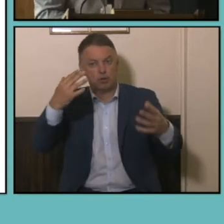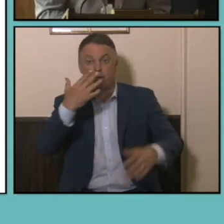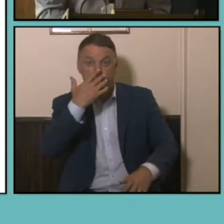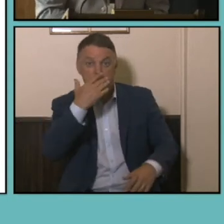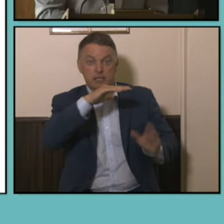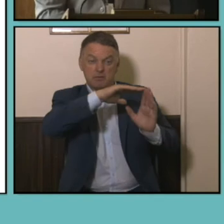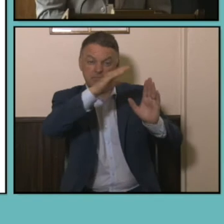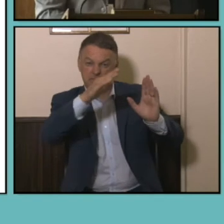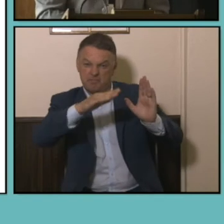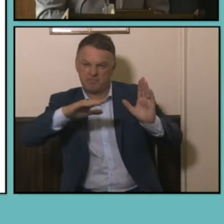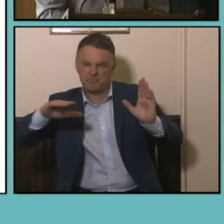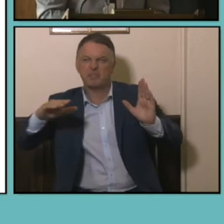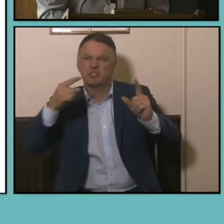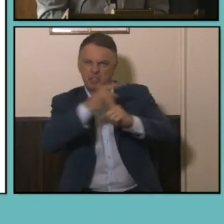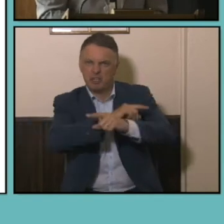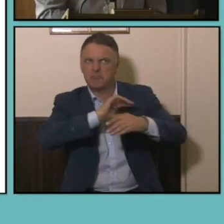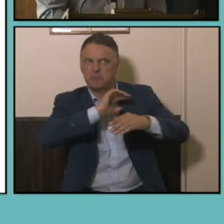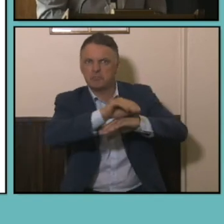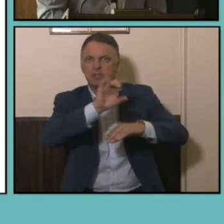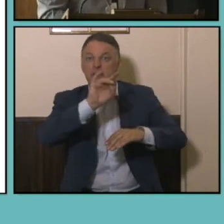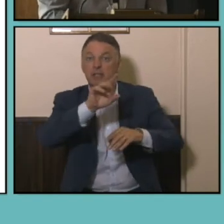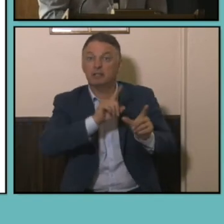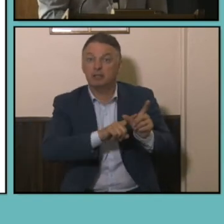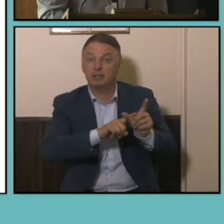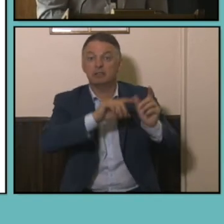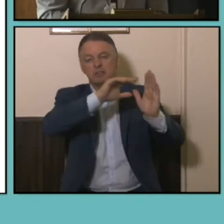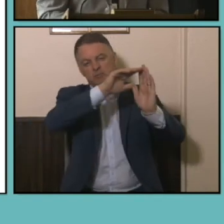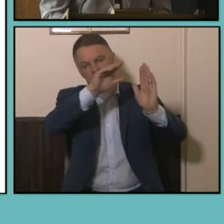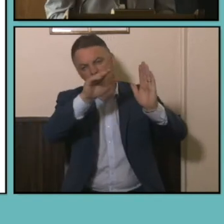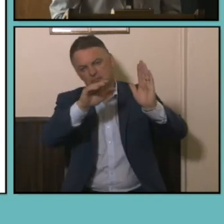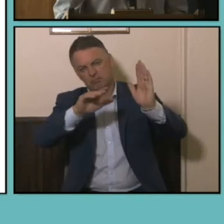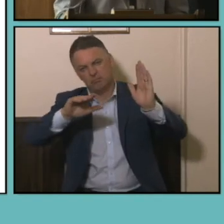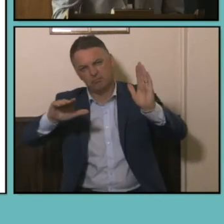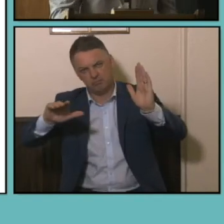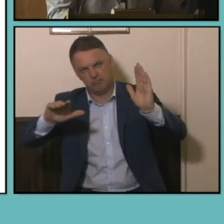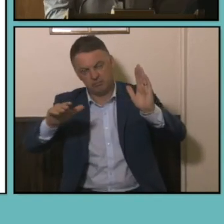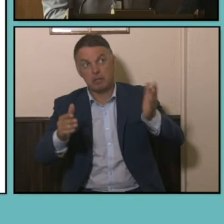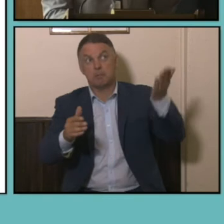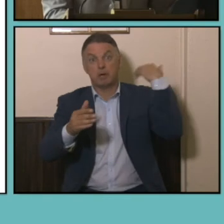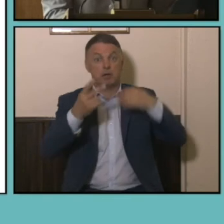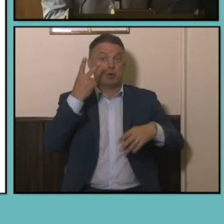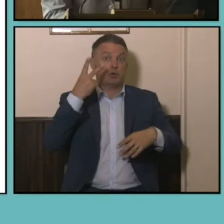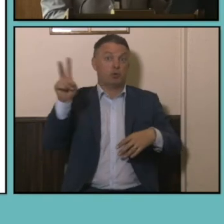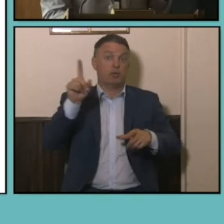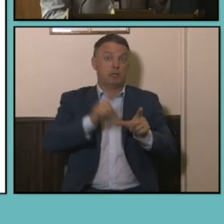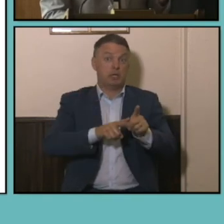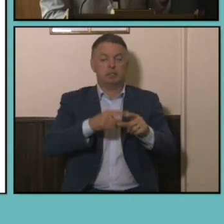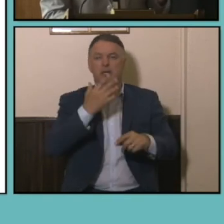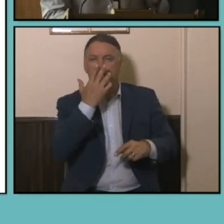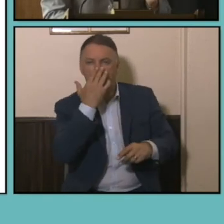changed over the past ten years and also with the comparison looking at the past 20 years with the age distribution of employment clearly